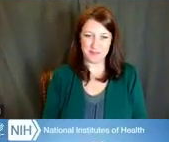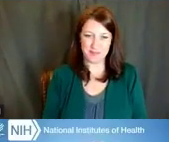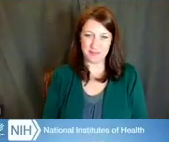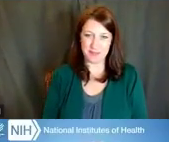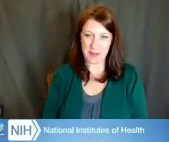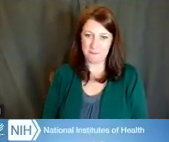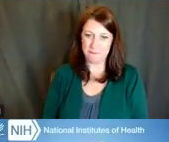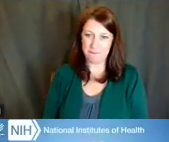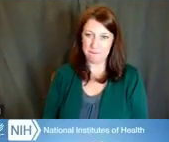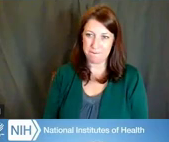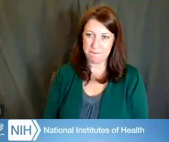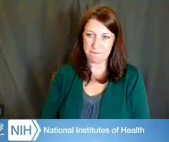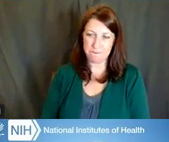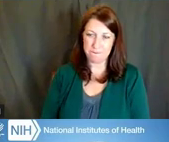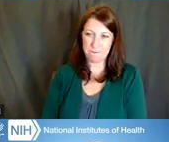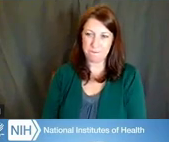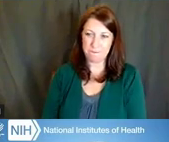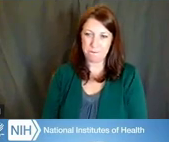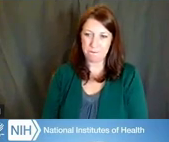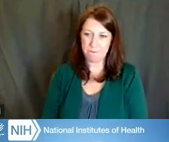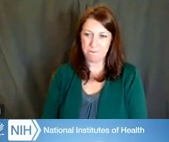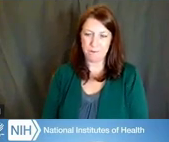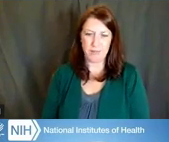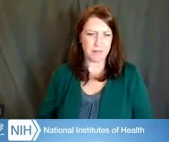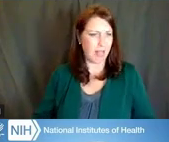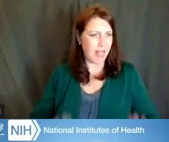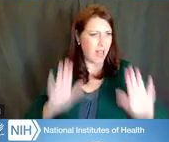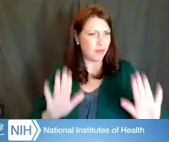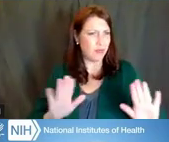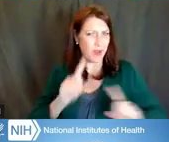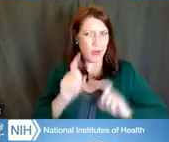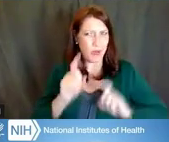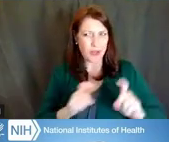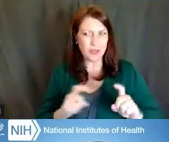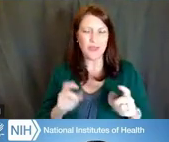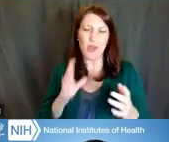Rosalina Bray: A lot of great questions, Lynn. So we're going to adjourn now in just a moment.